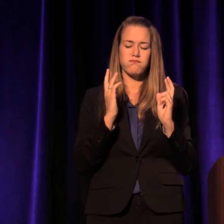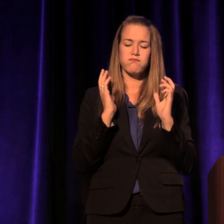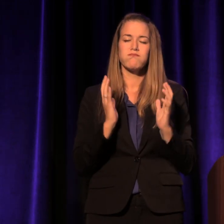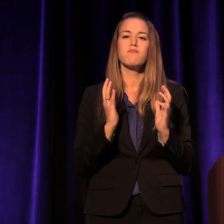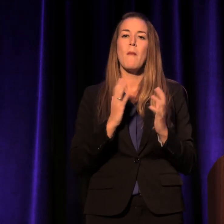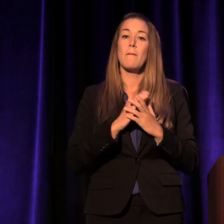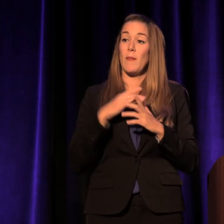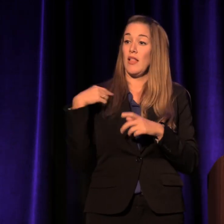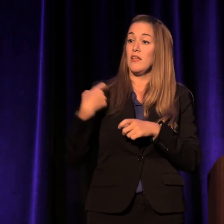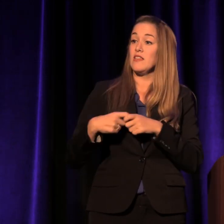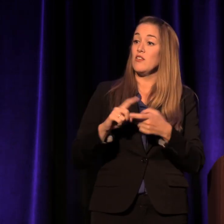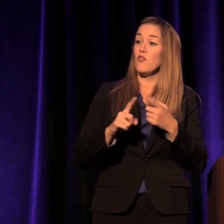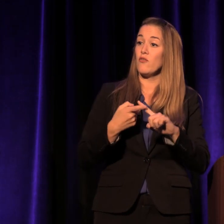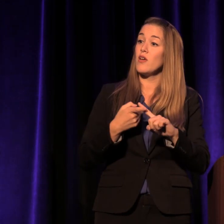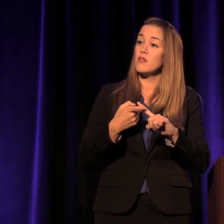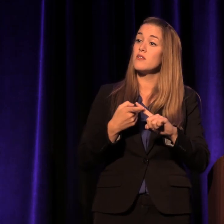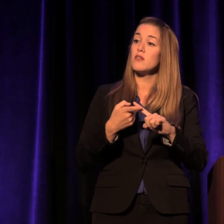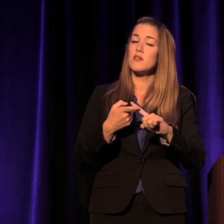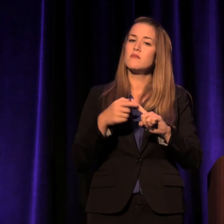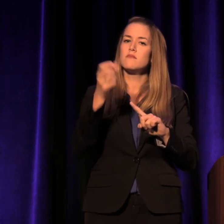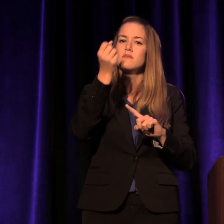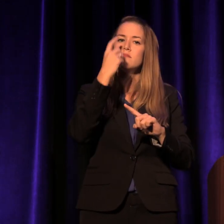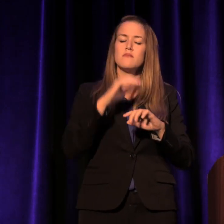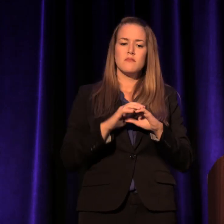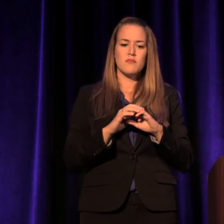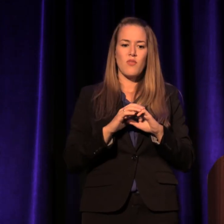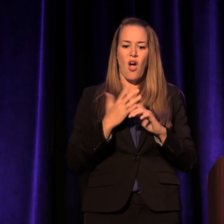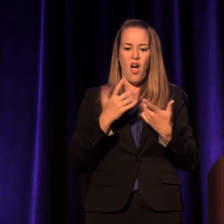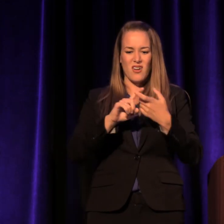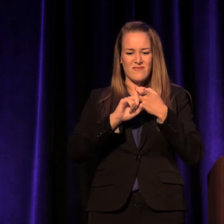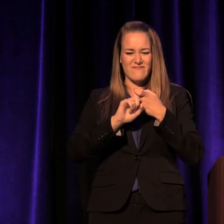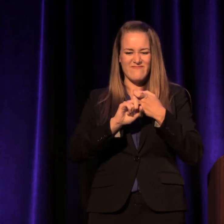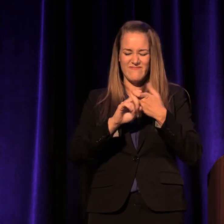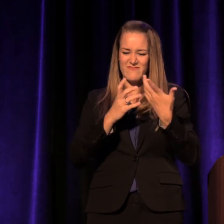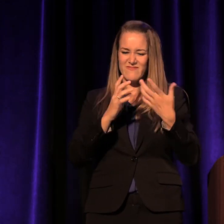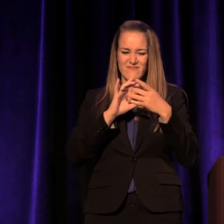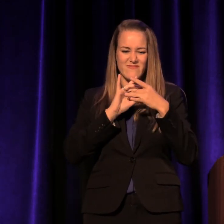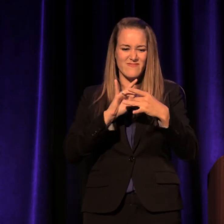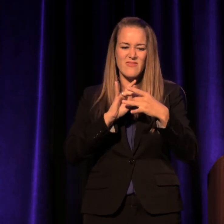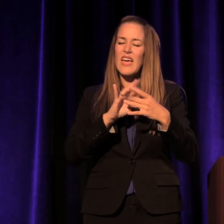for I can no longer limit the word for our relationship to "student"--